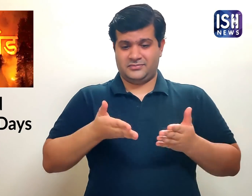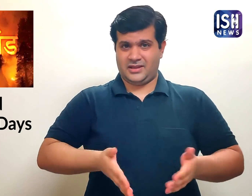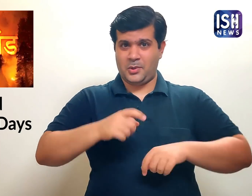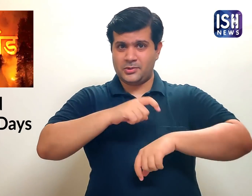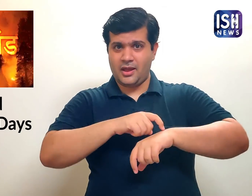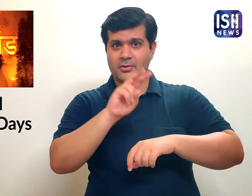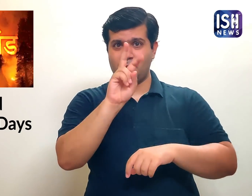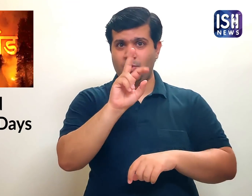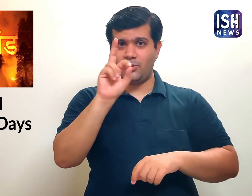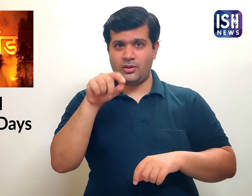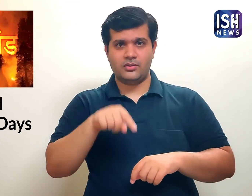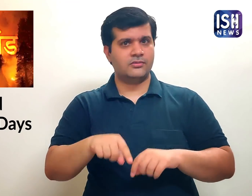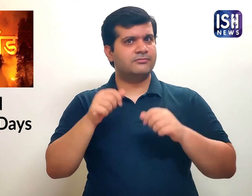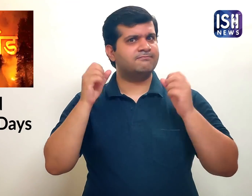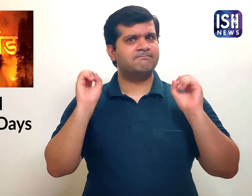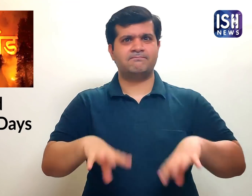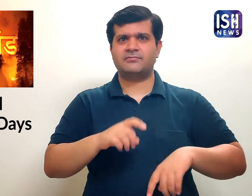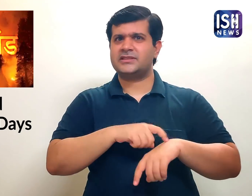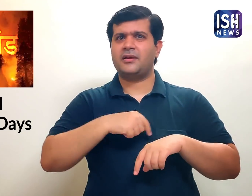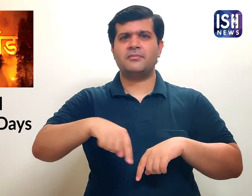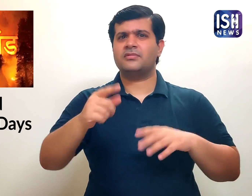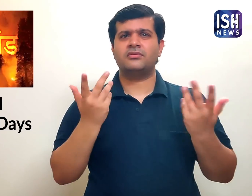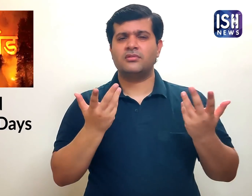2020 has been an unfortunate year